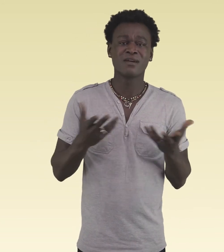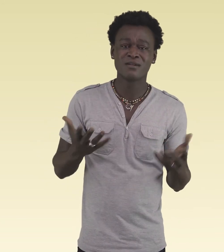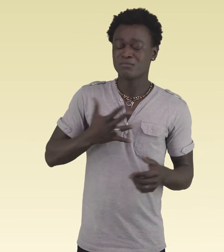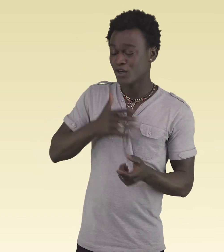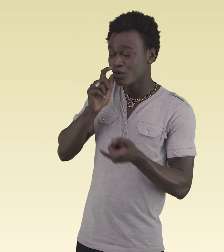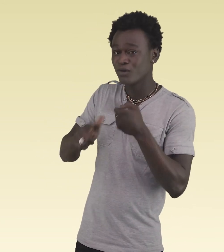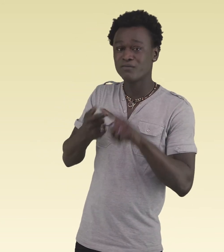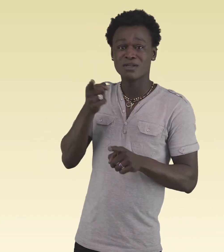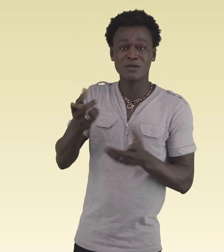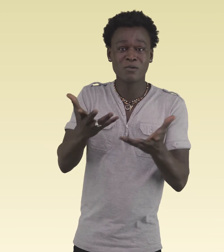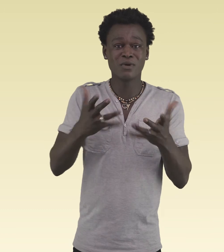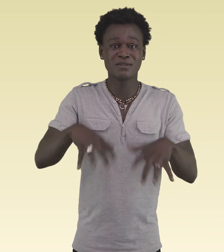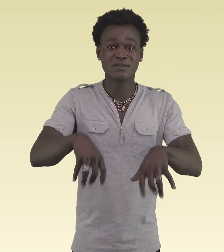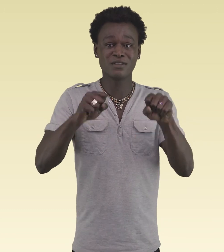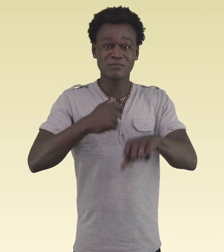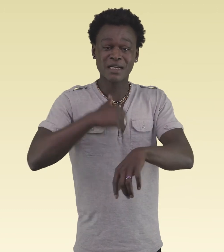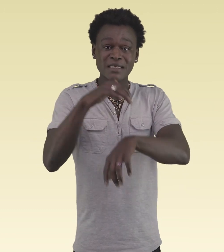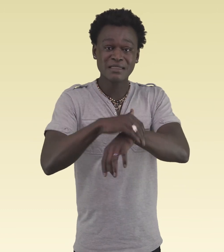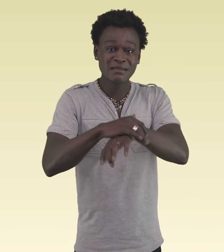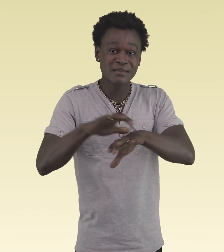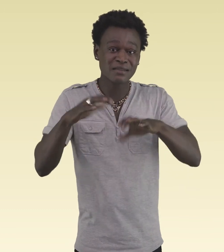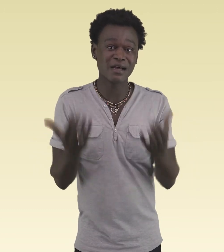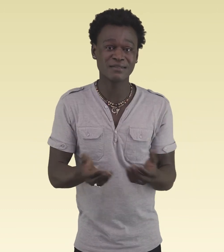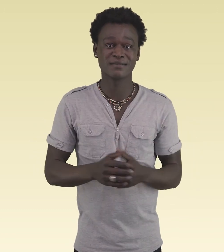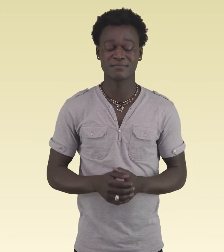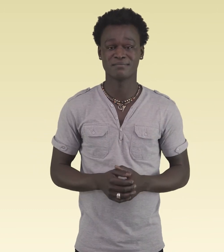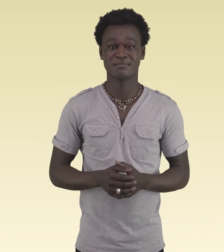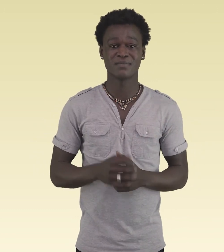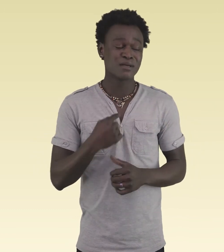My girlfriend, she wants me to take an English class.